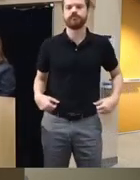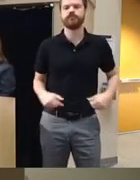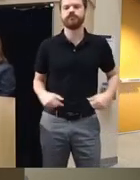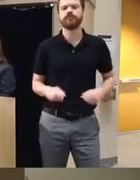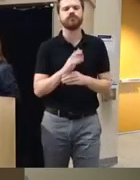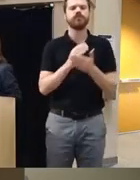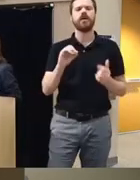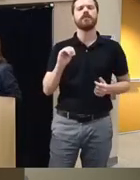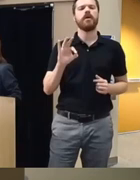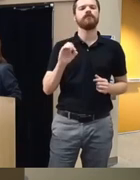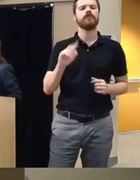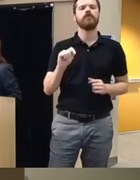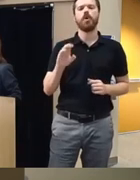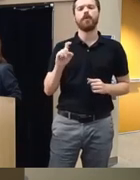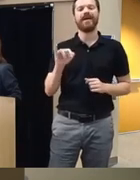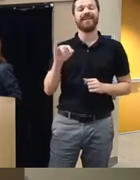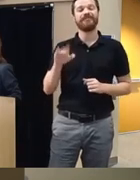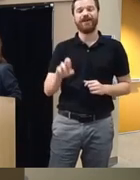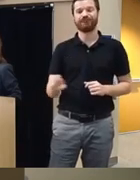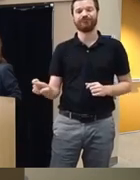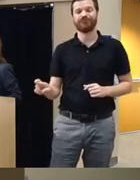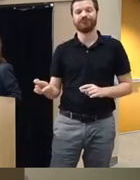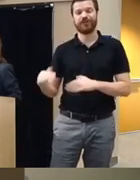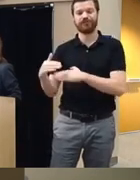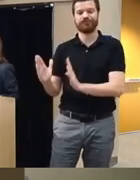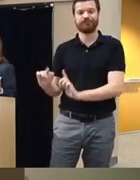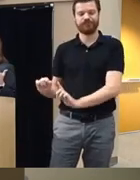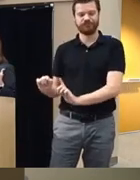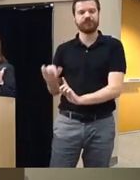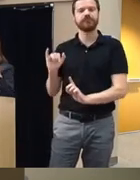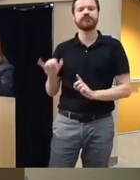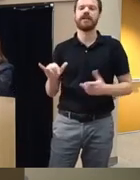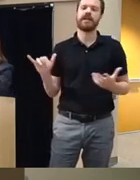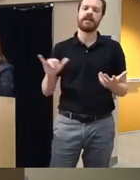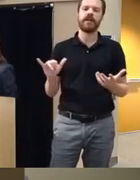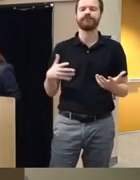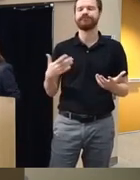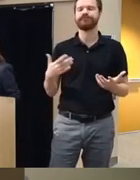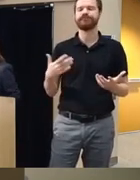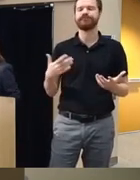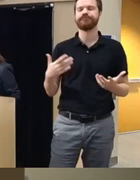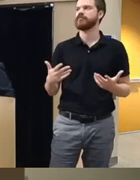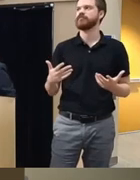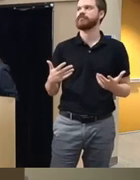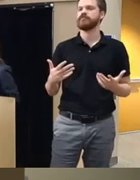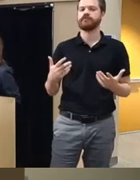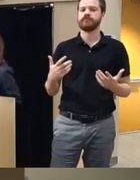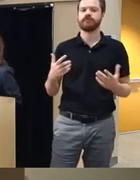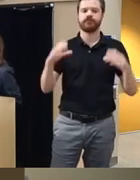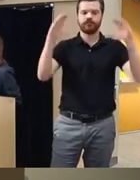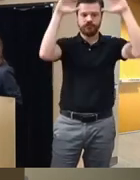forums like this like bottom right hand um is sort of like a Vibe or um a headset to educate